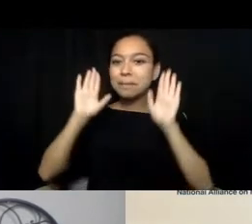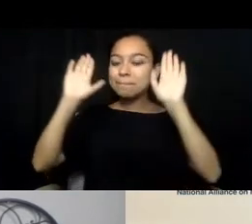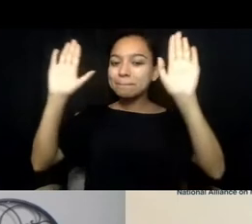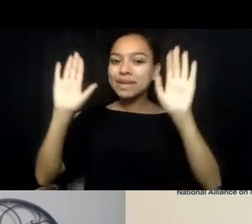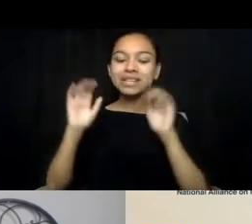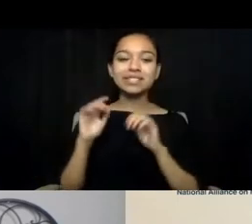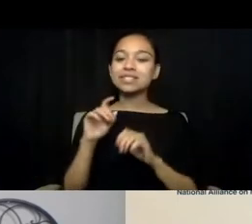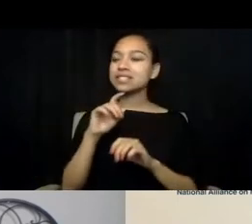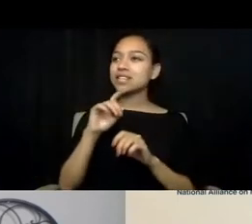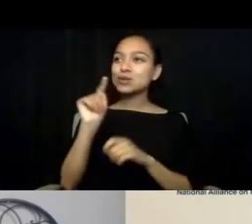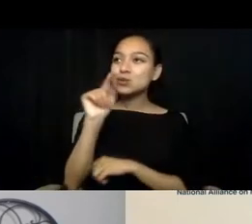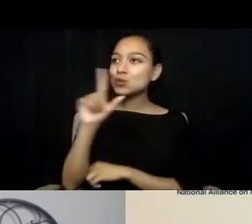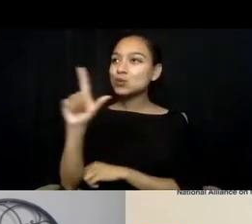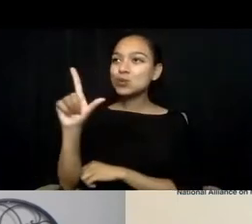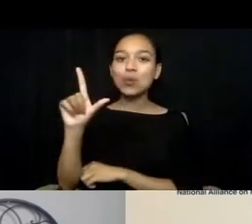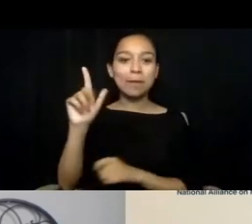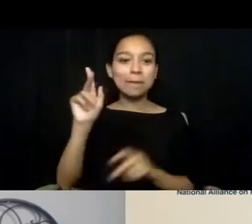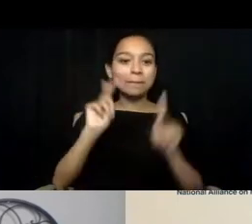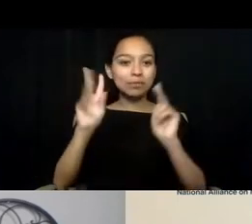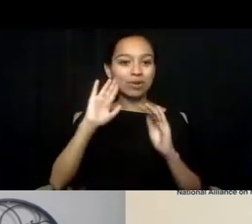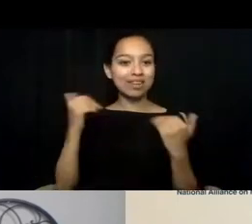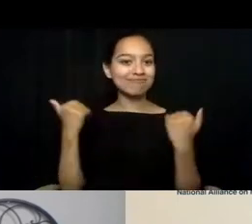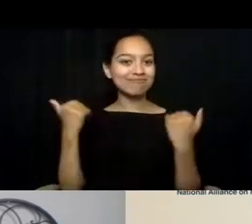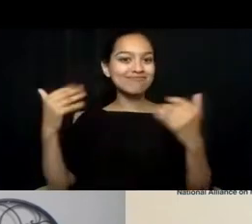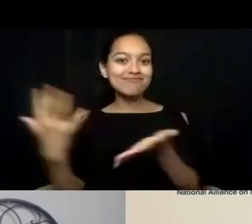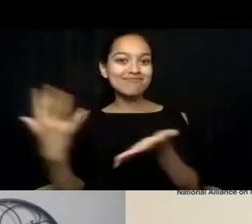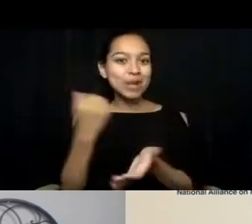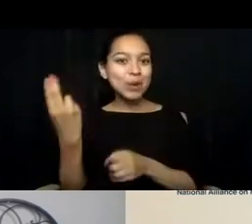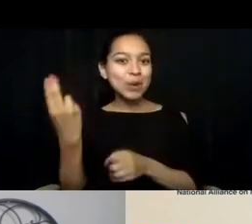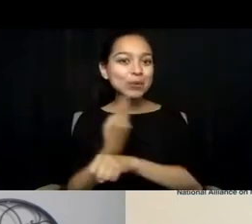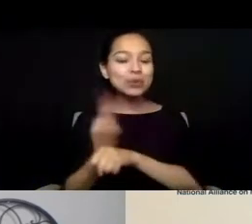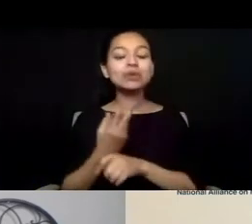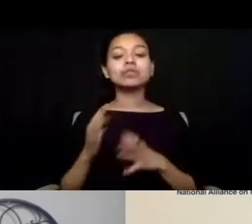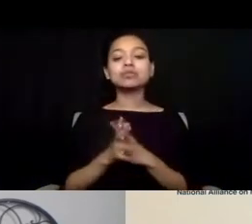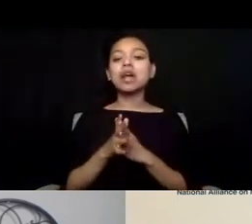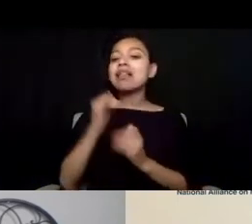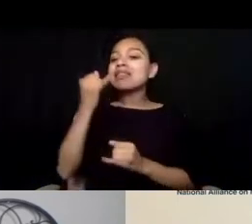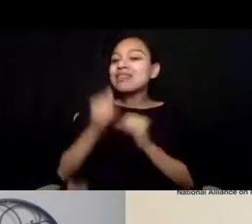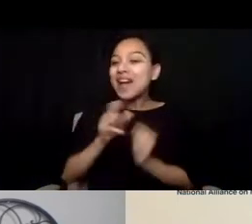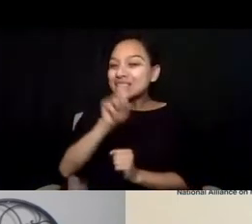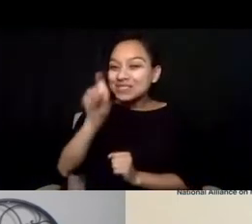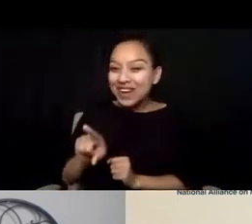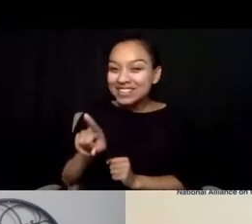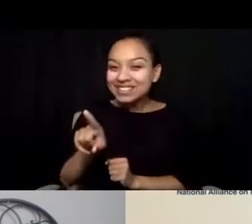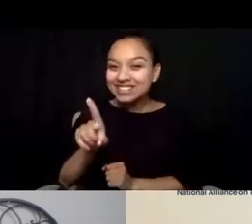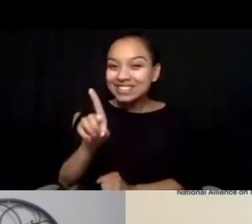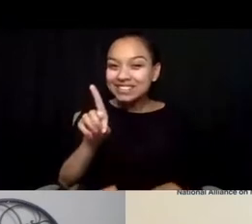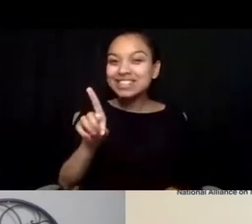I want to know from you, the last question, Dan, if we get 988 right, what does that mean for mental health care?